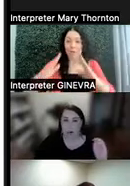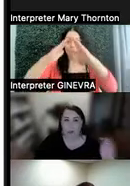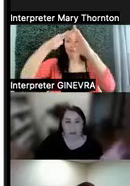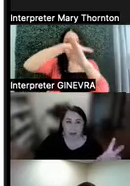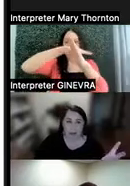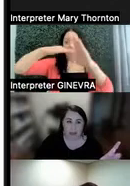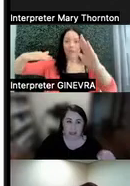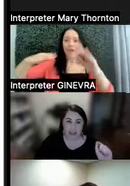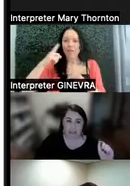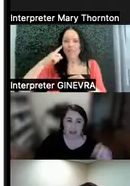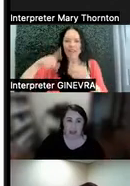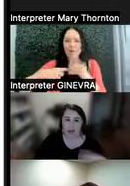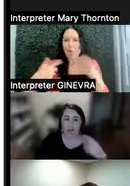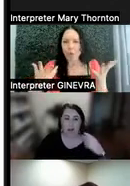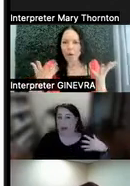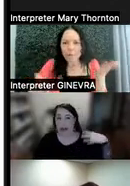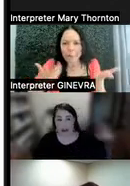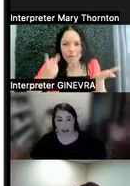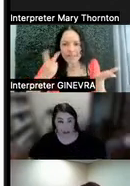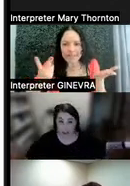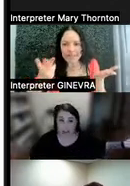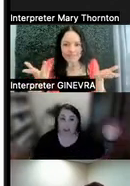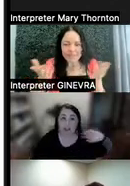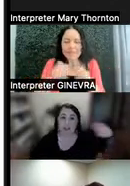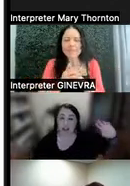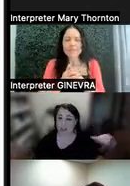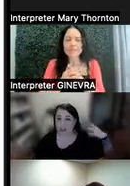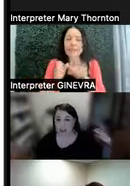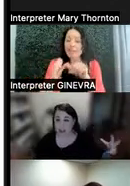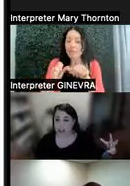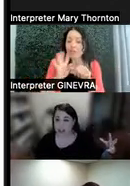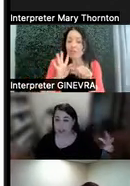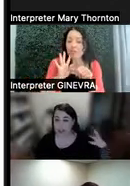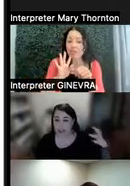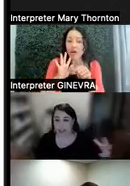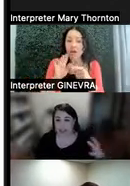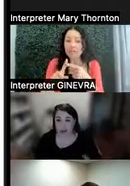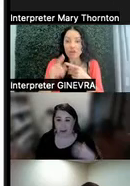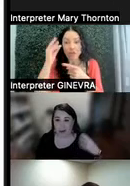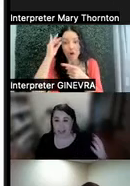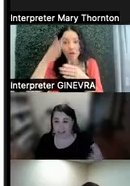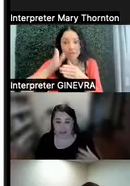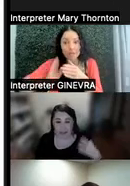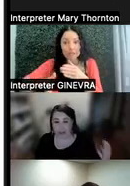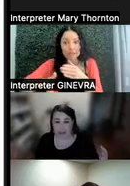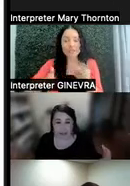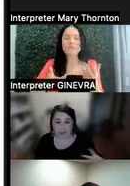what might we see? Continuing to talk until a thought is complete. So likely, in a group setting, we've